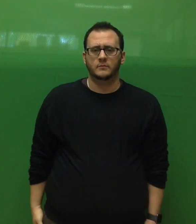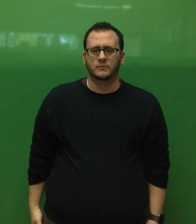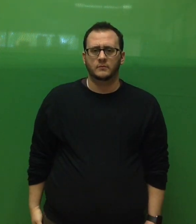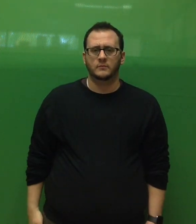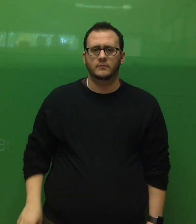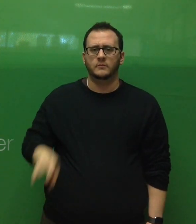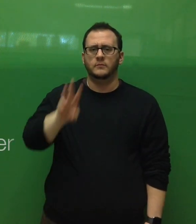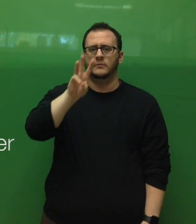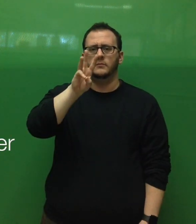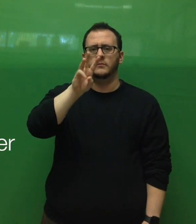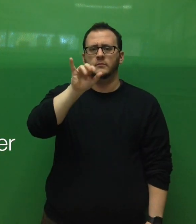winter